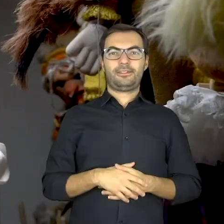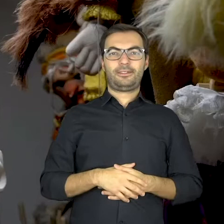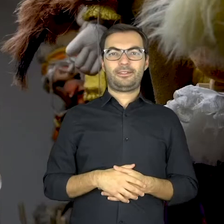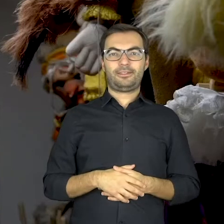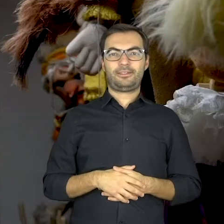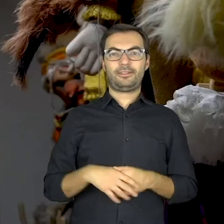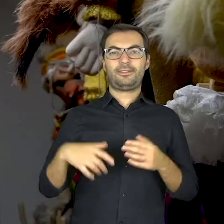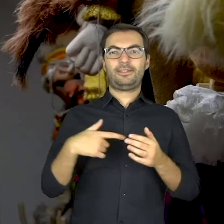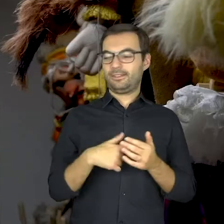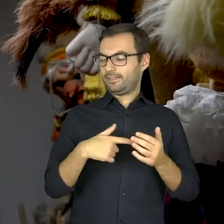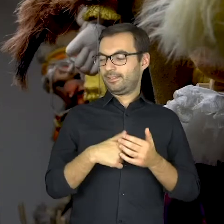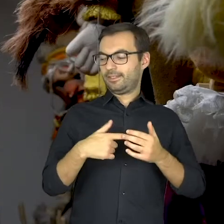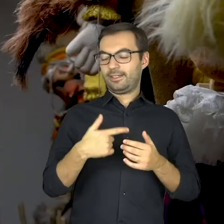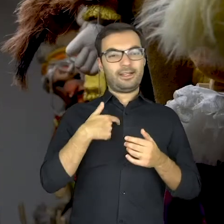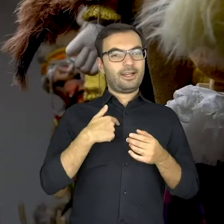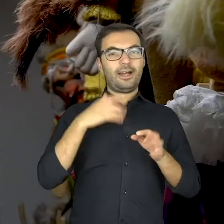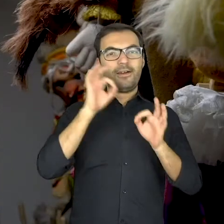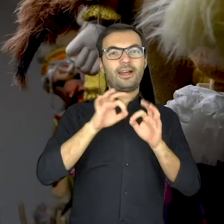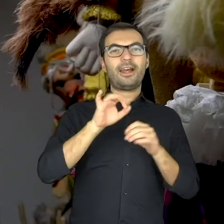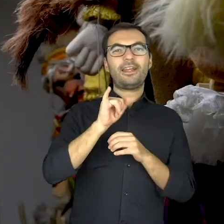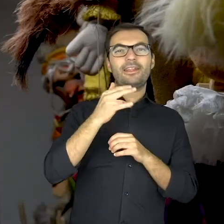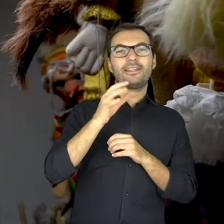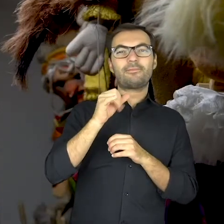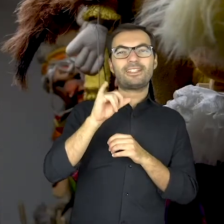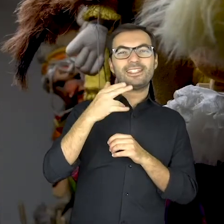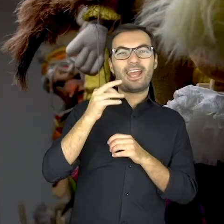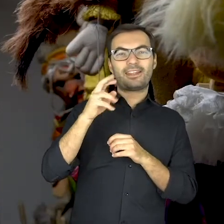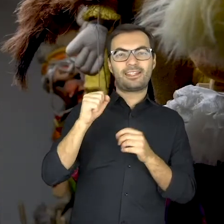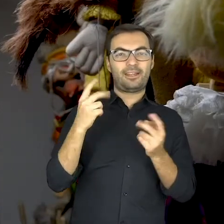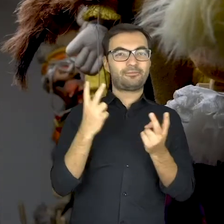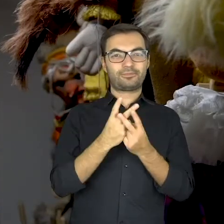I’m a one-man band…